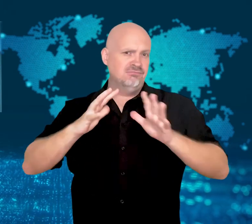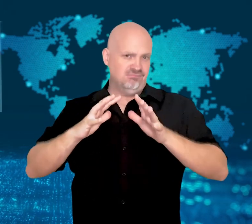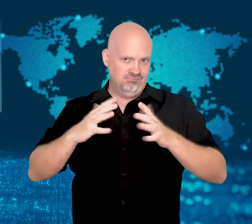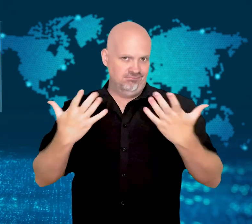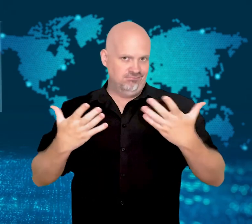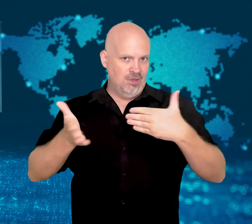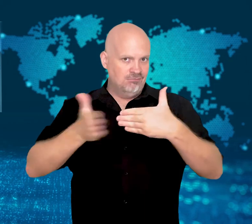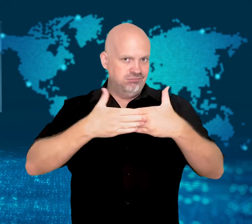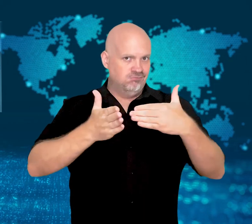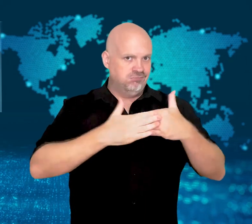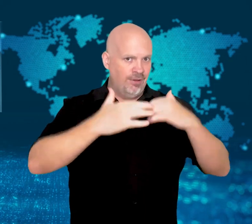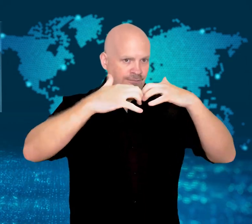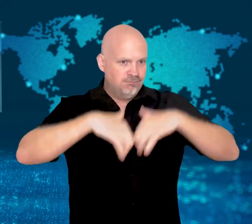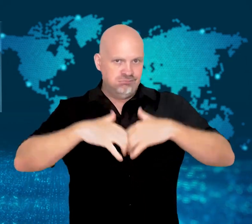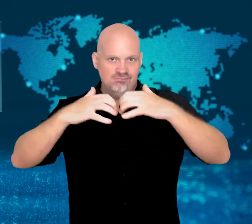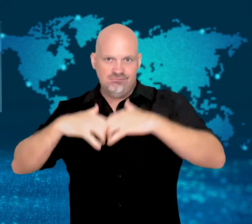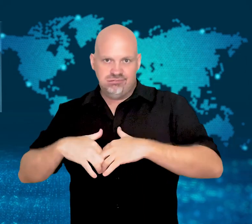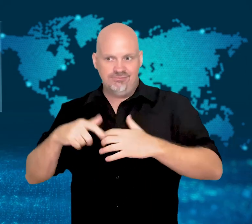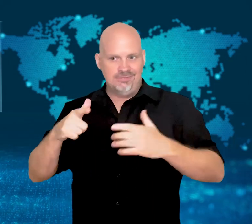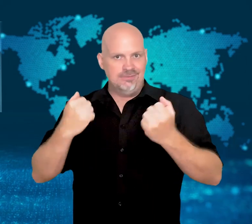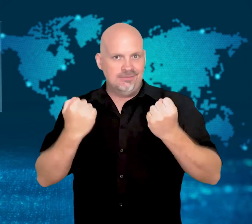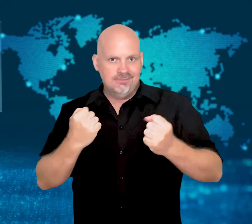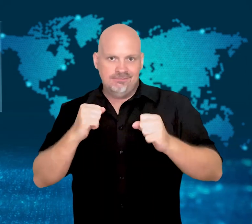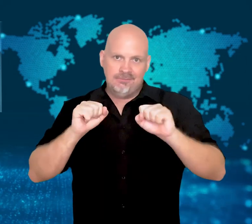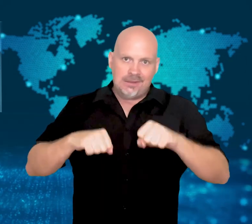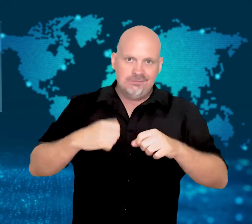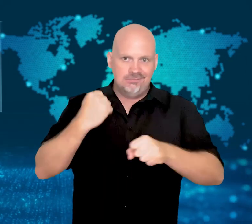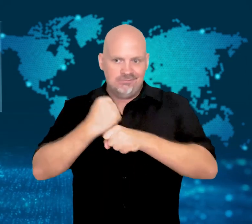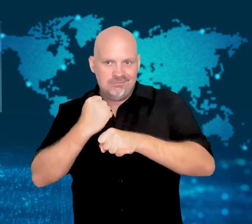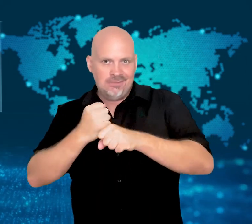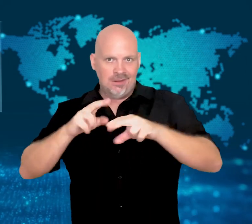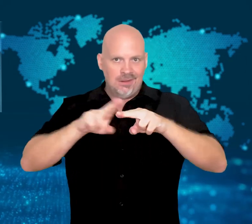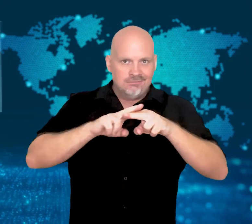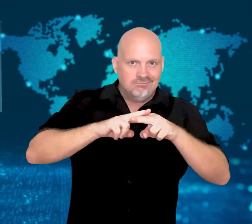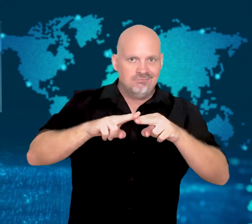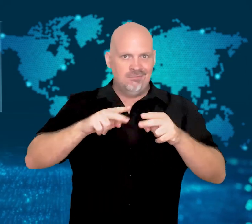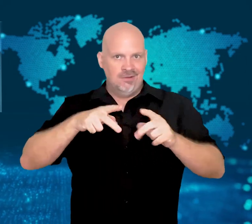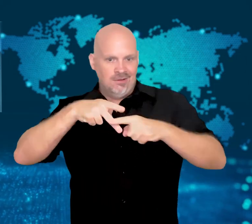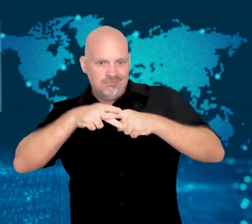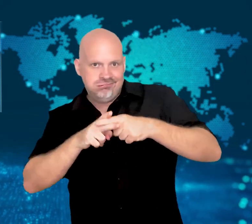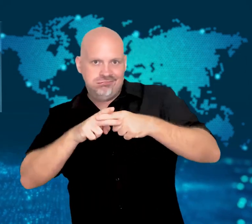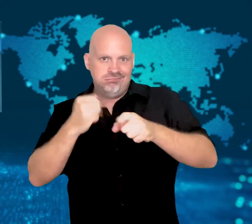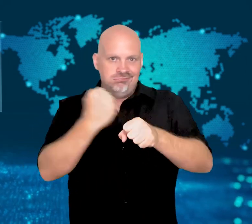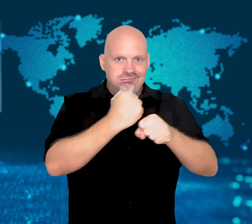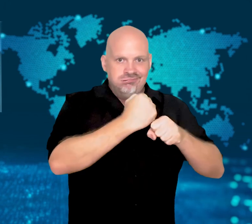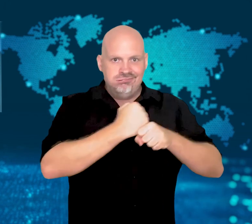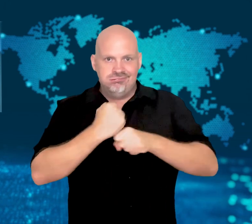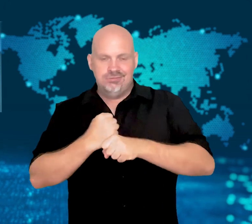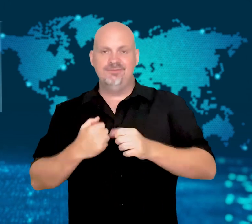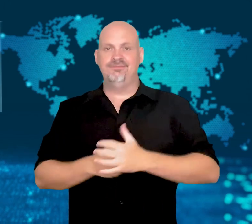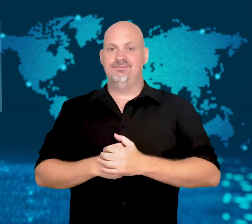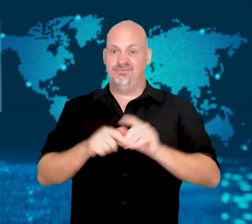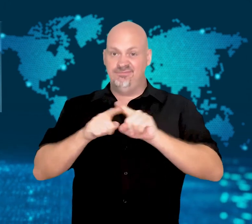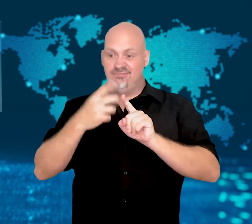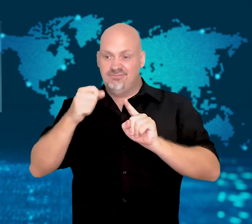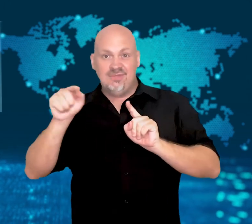electricity generating capacity is currently out of service,